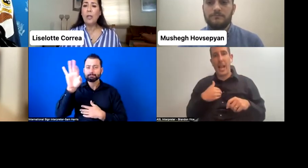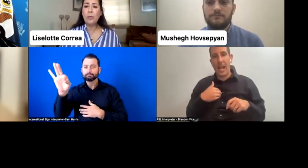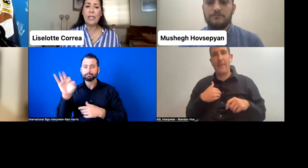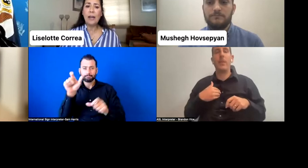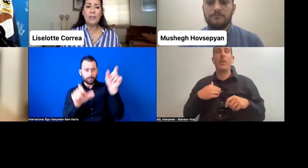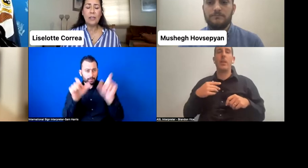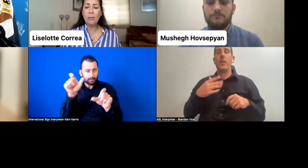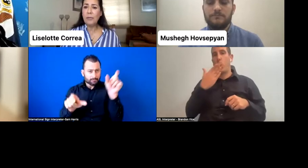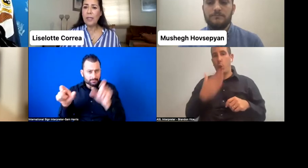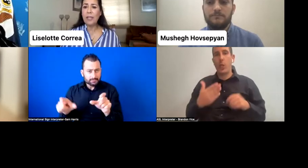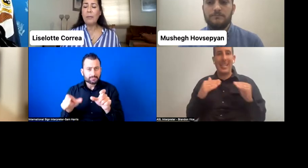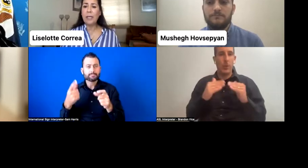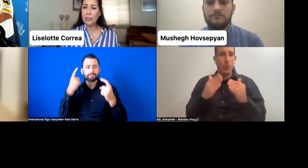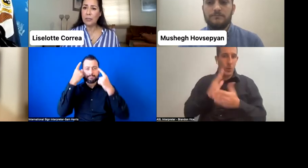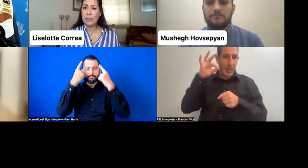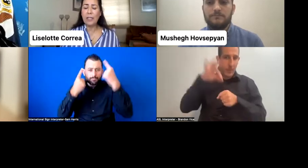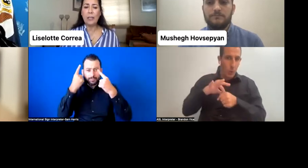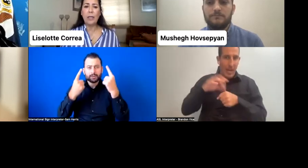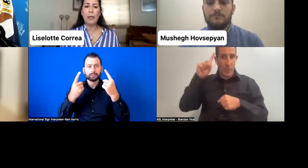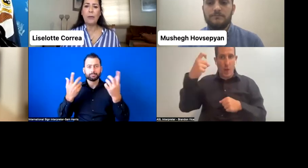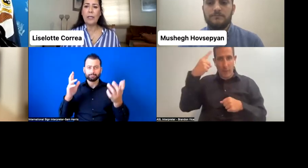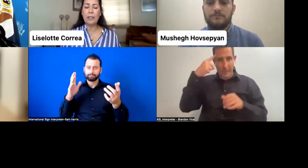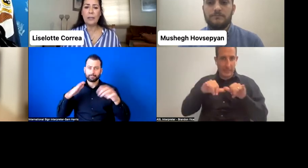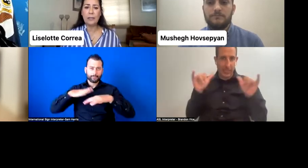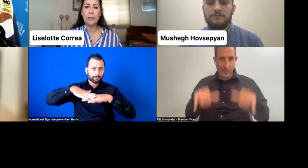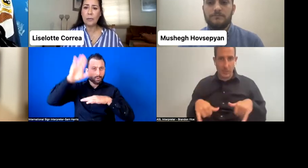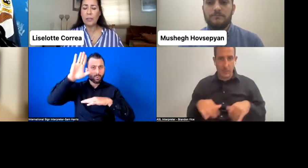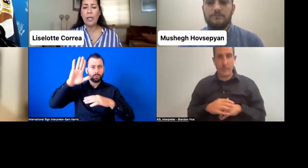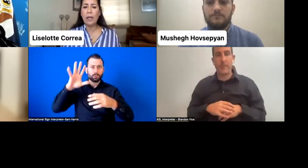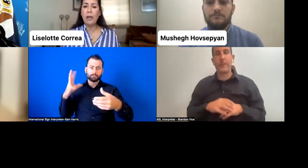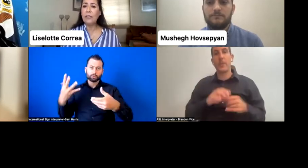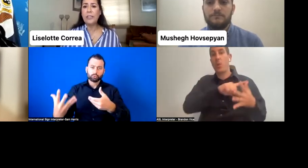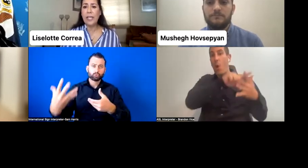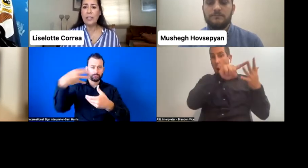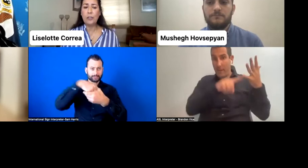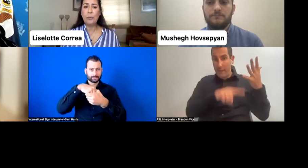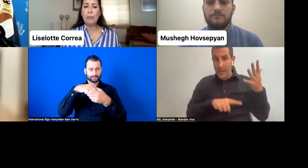Those are some of the measures that the Institute undertakes